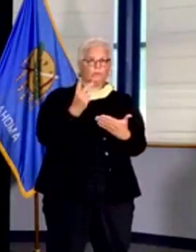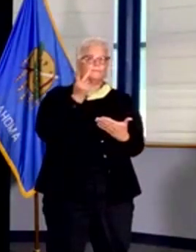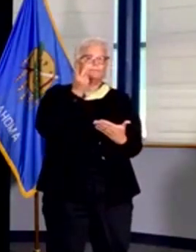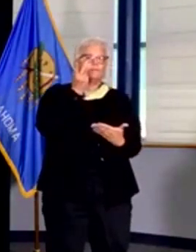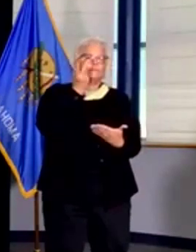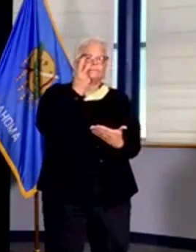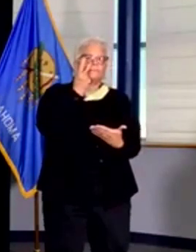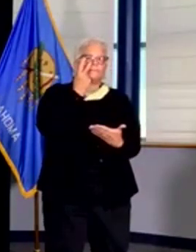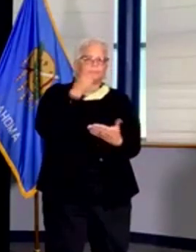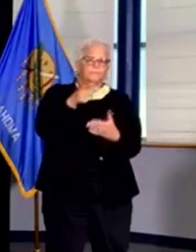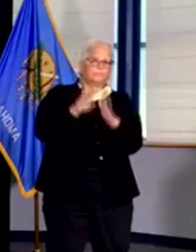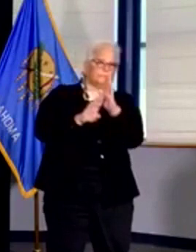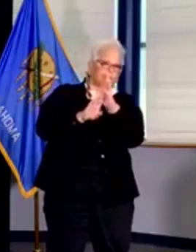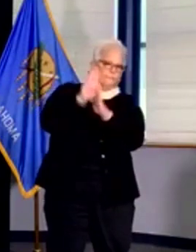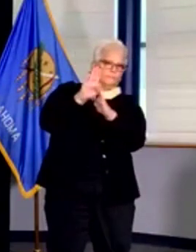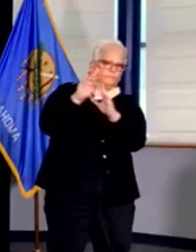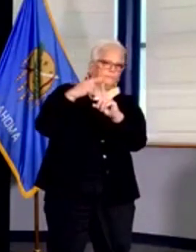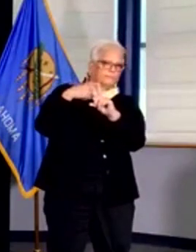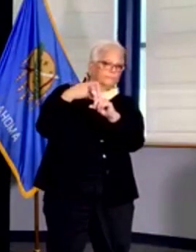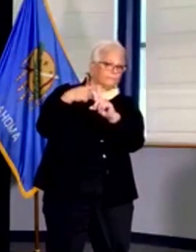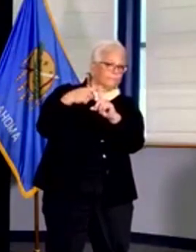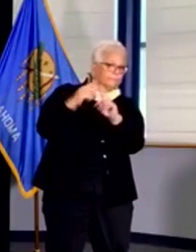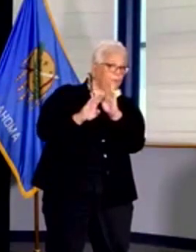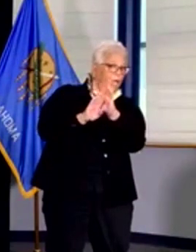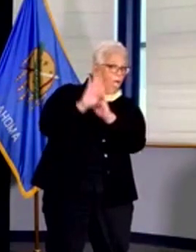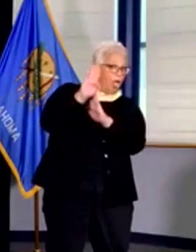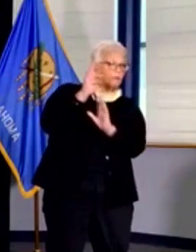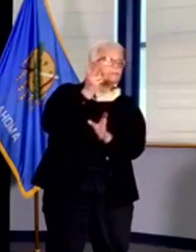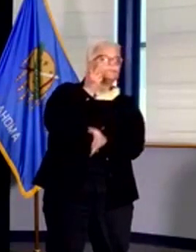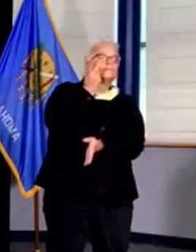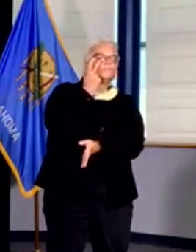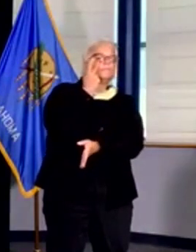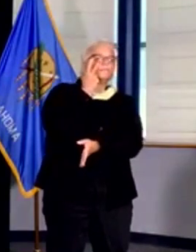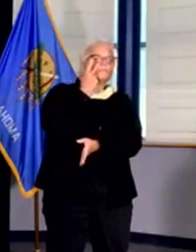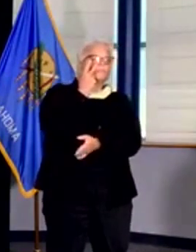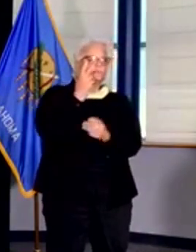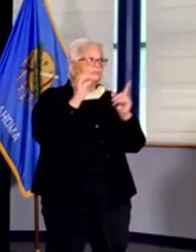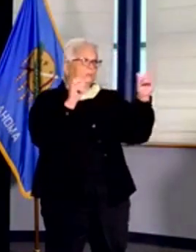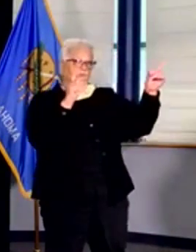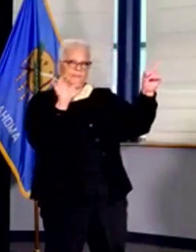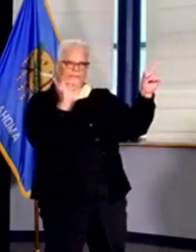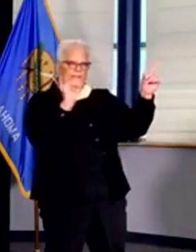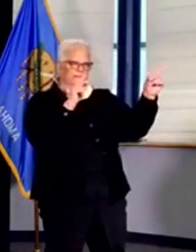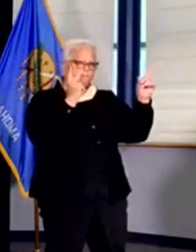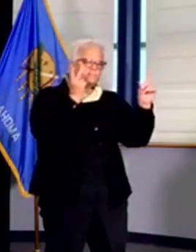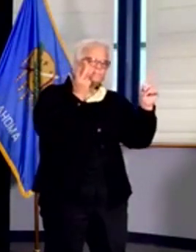to get these numbers on under control before they start to endanger our Hospital capacity